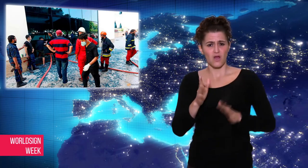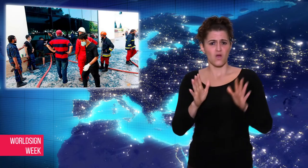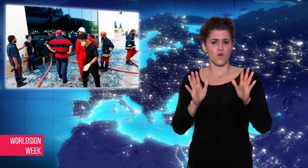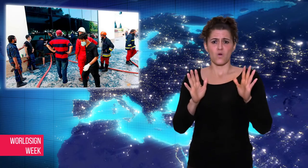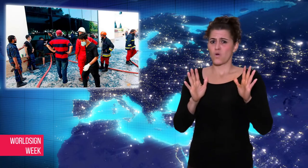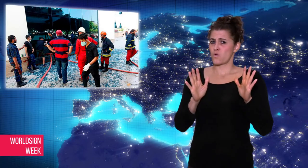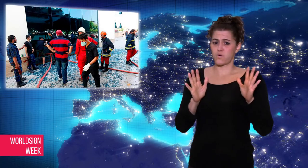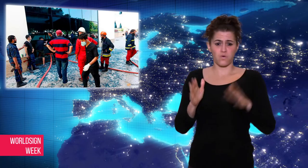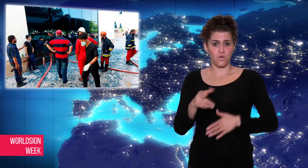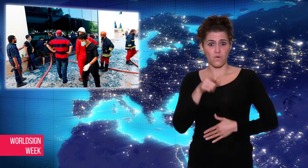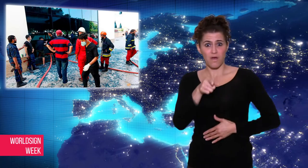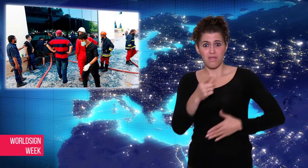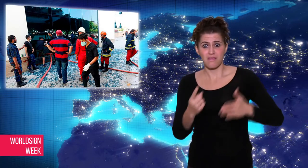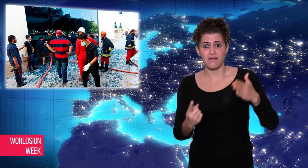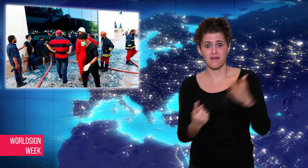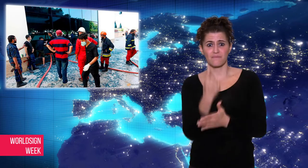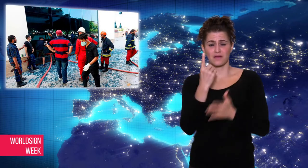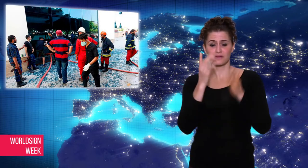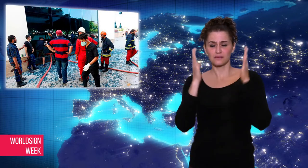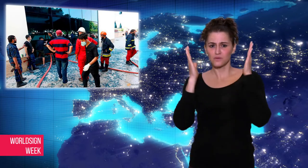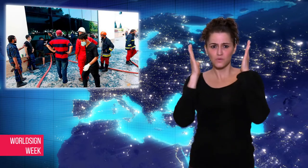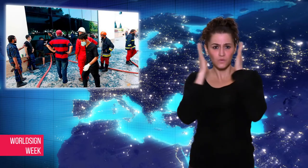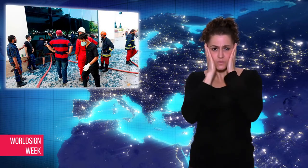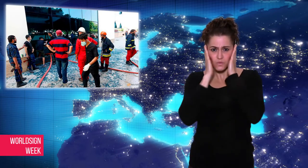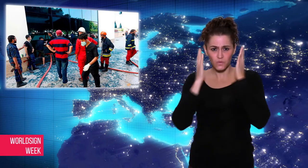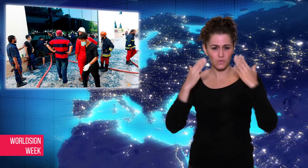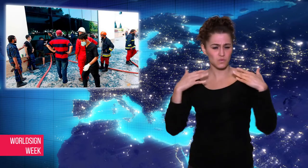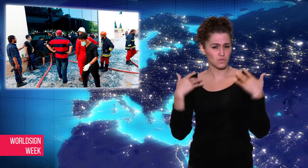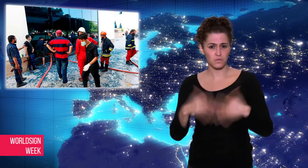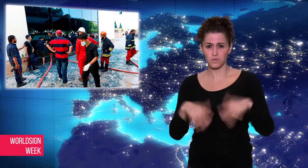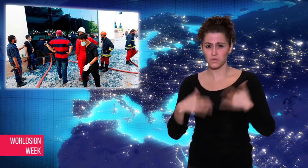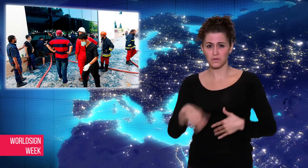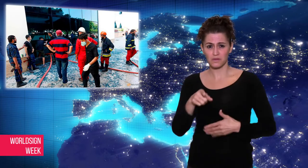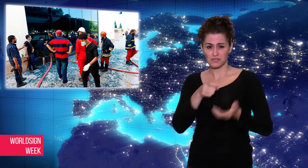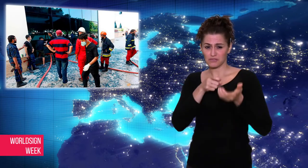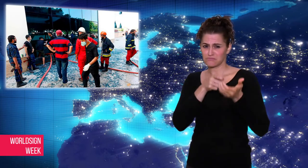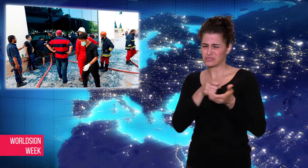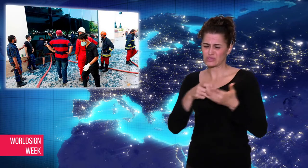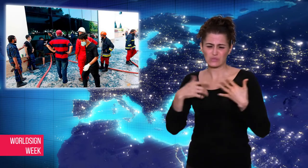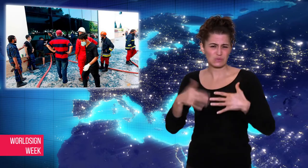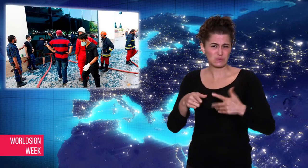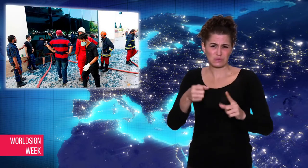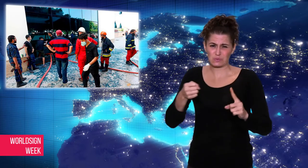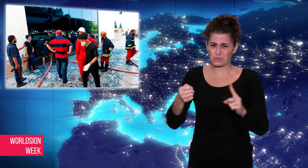them in the process. The company head described the ordeal by saying,